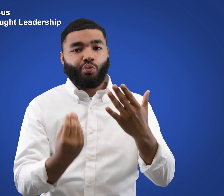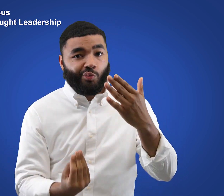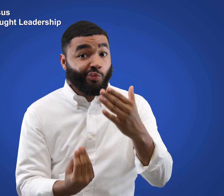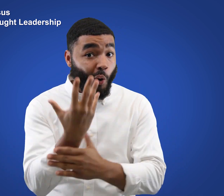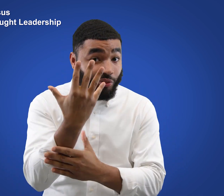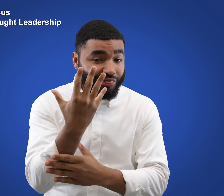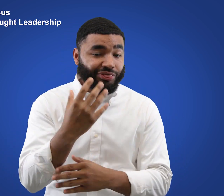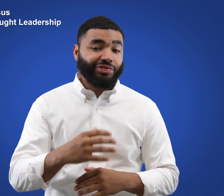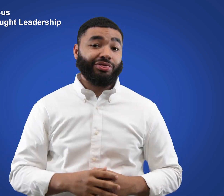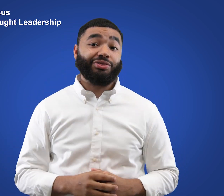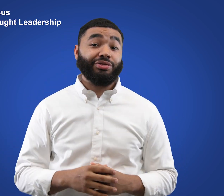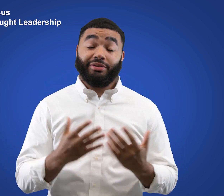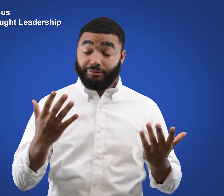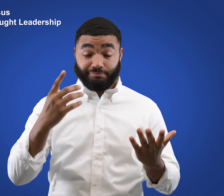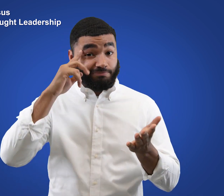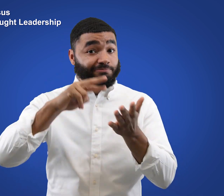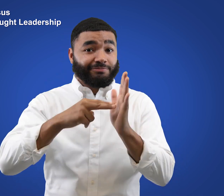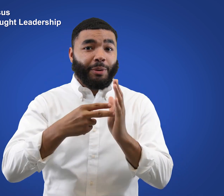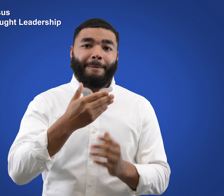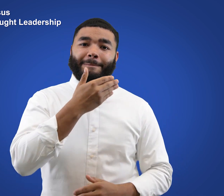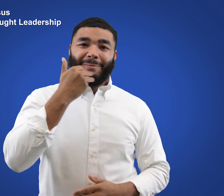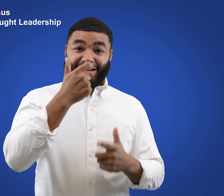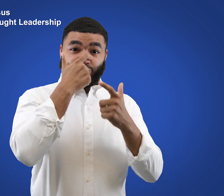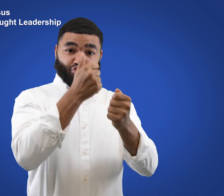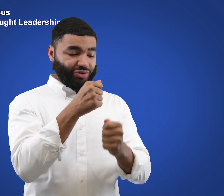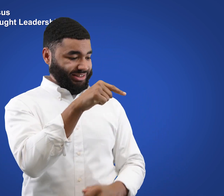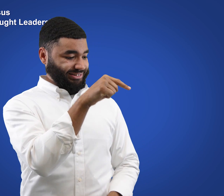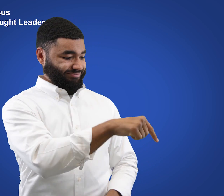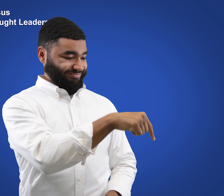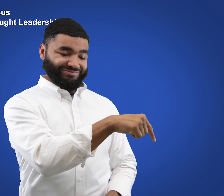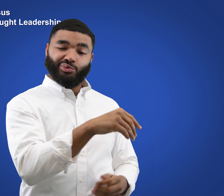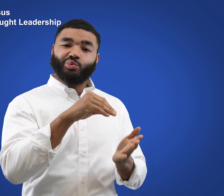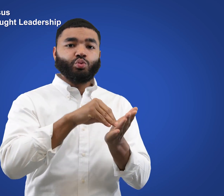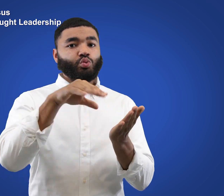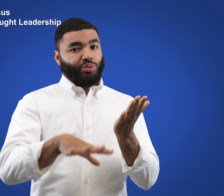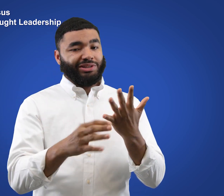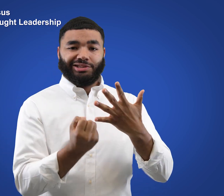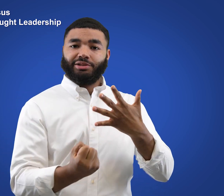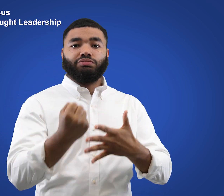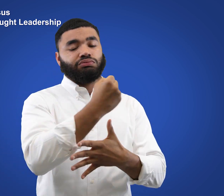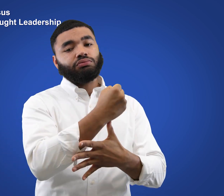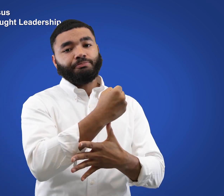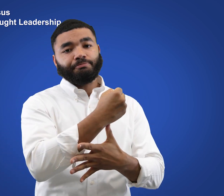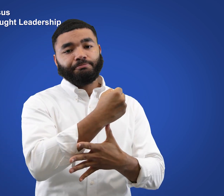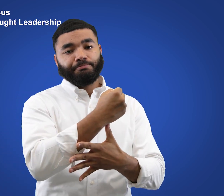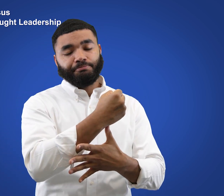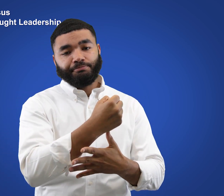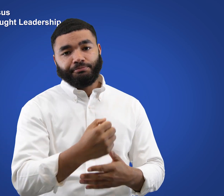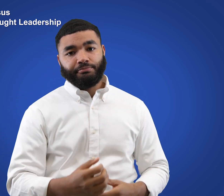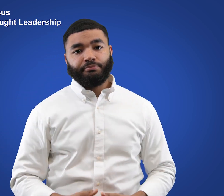the growth and best interests of students.